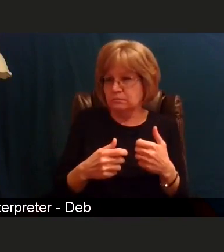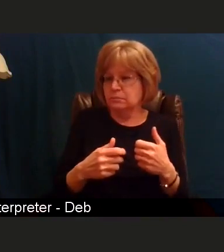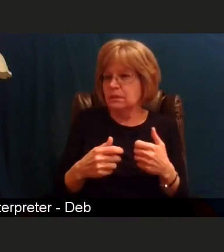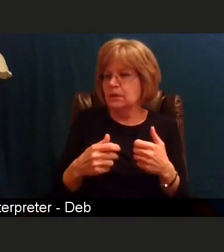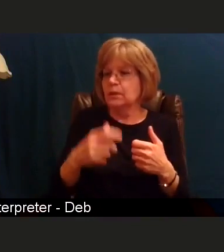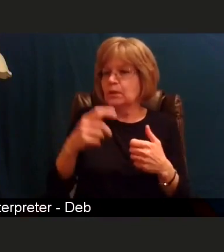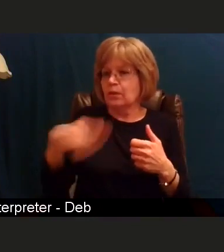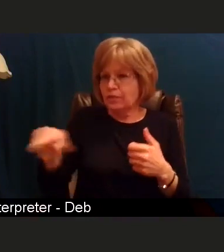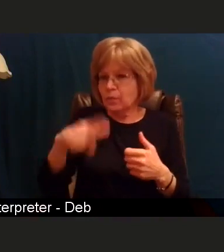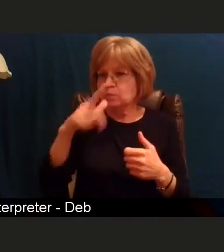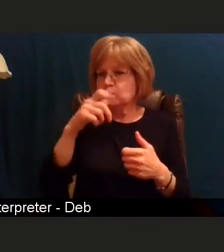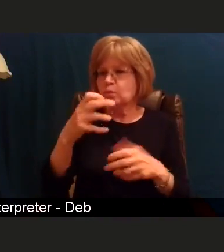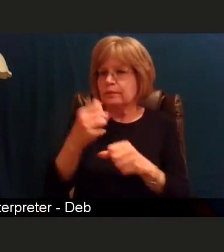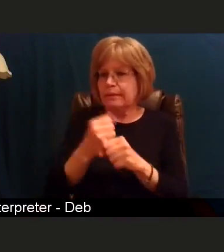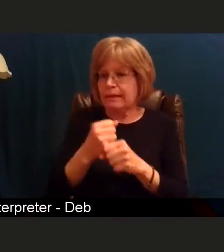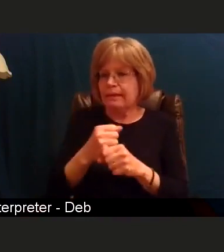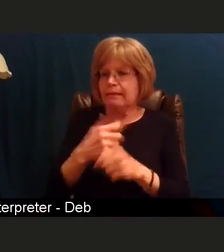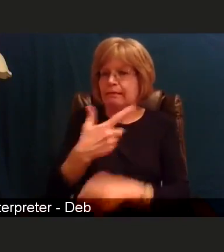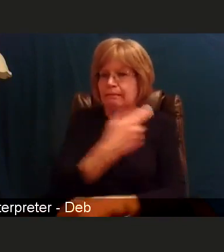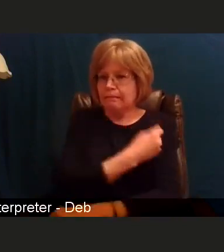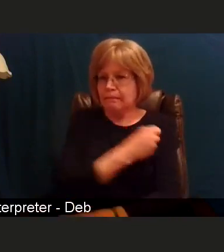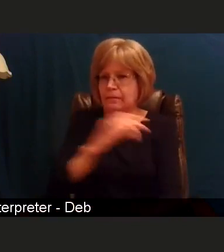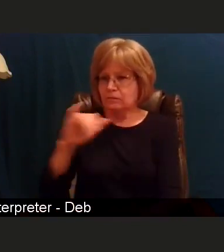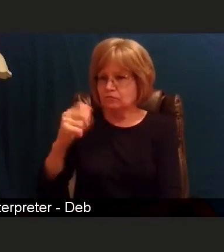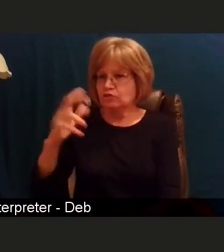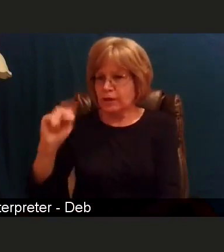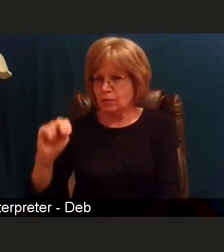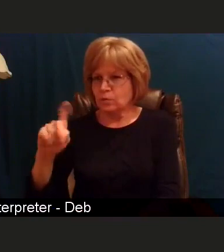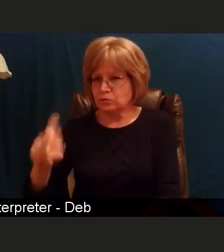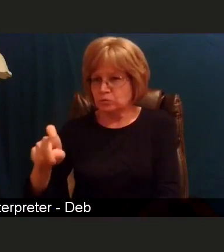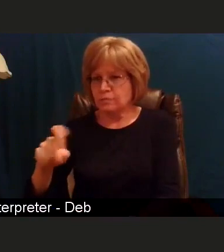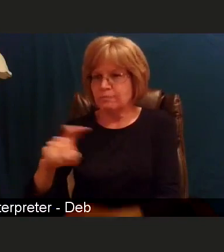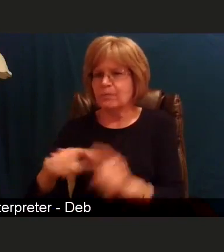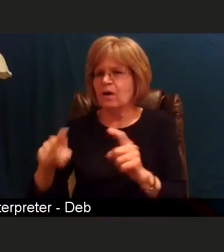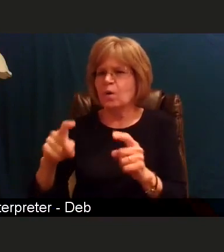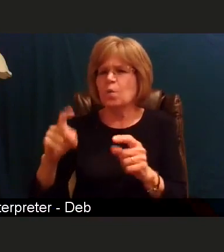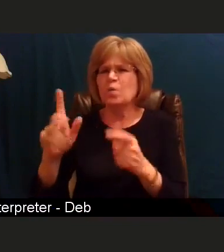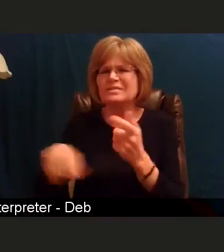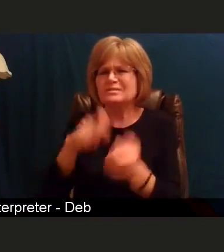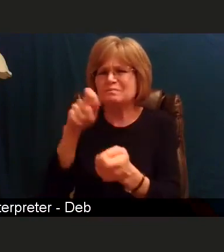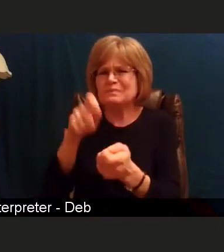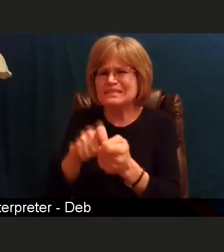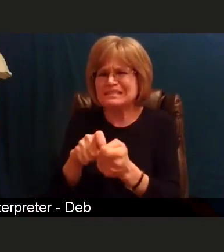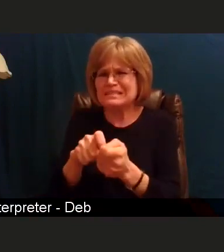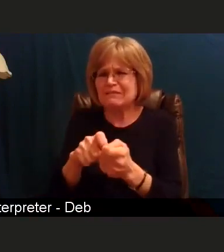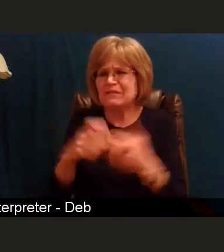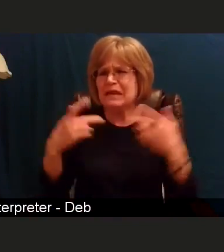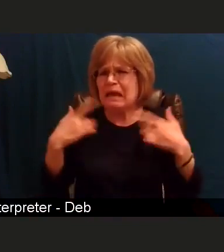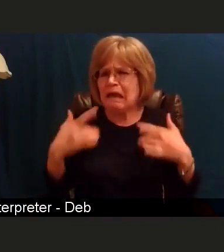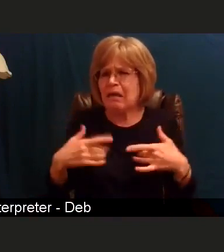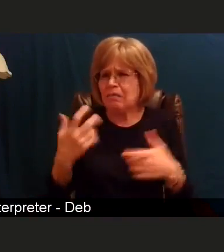in January, however, what specific preexisting conditions are they referring to?